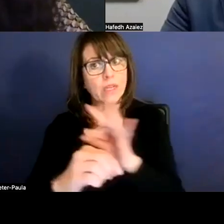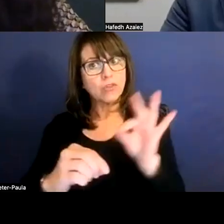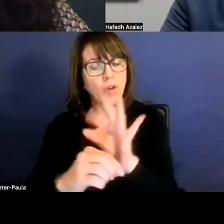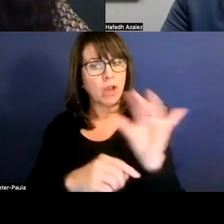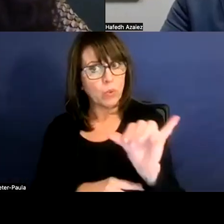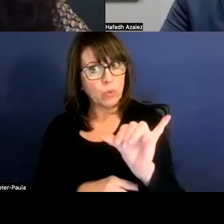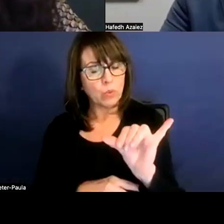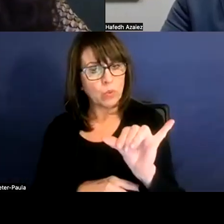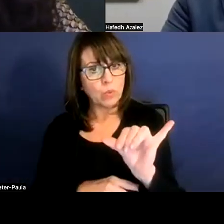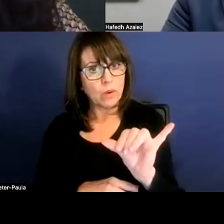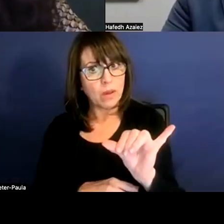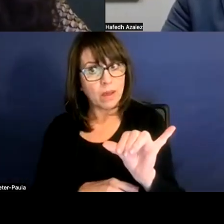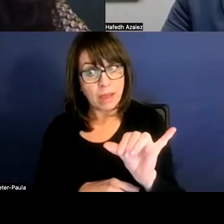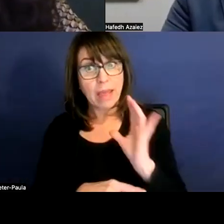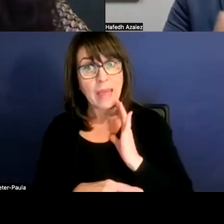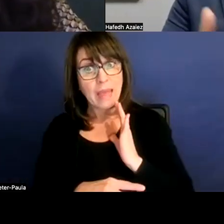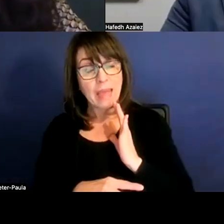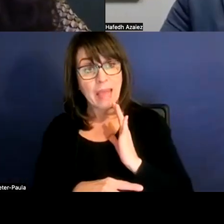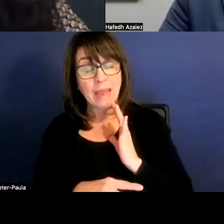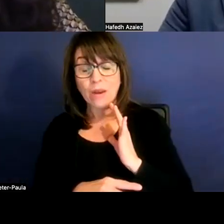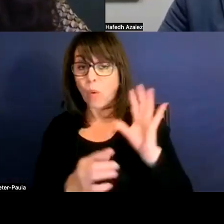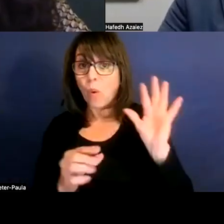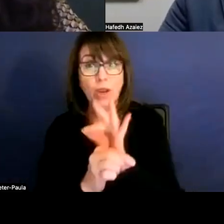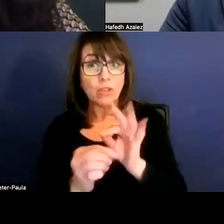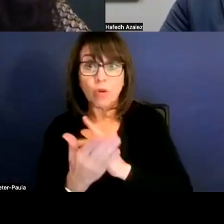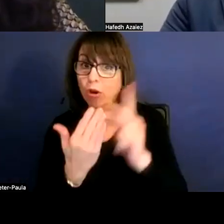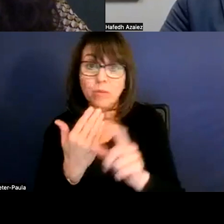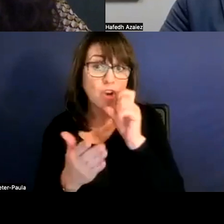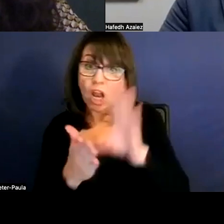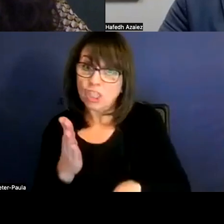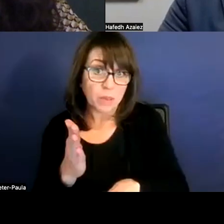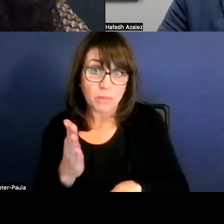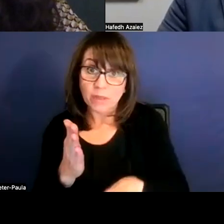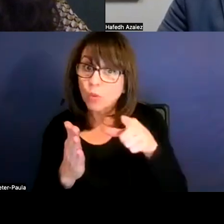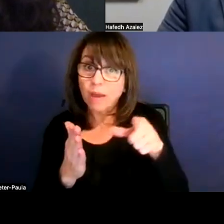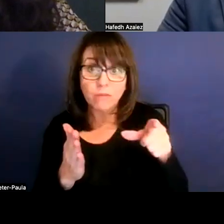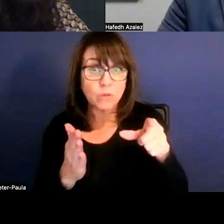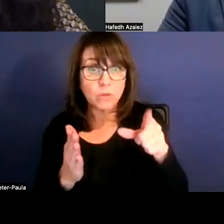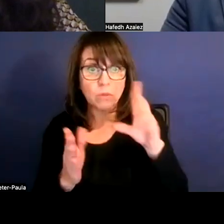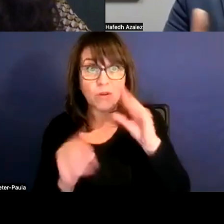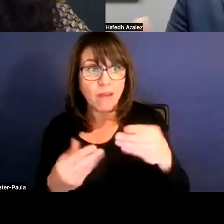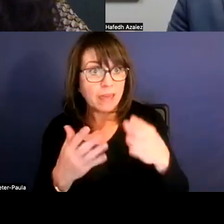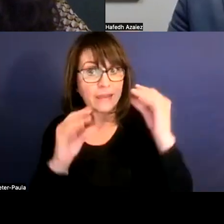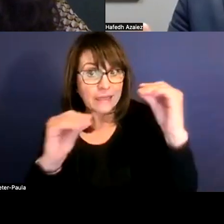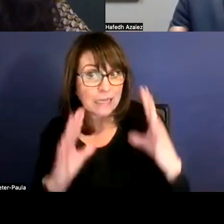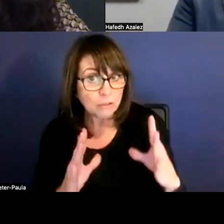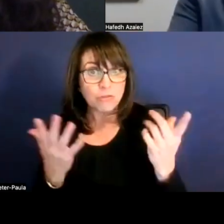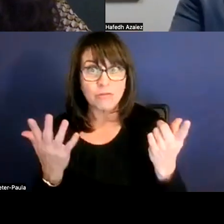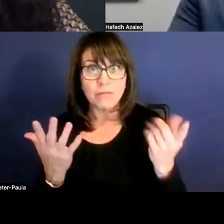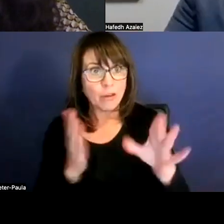to run orchestra programs is not cheap. Not only you have to staff with orchestra teachers and all that. but also you have